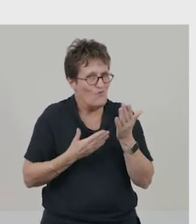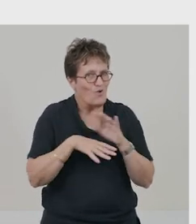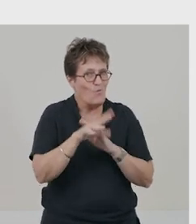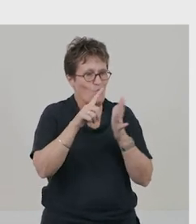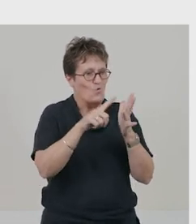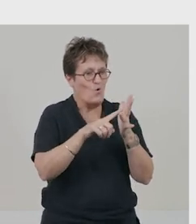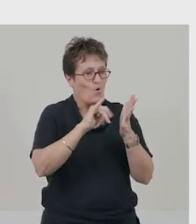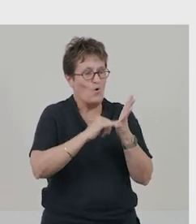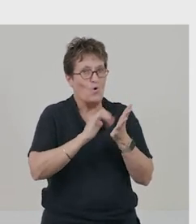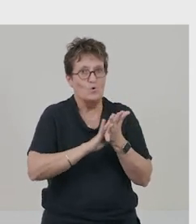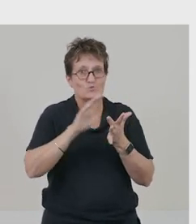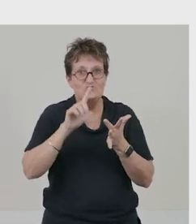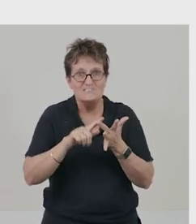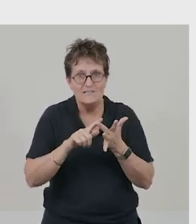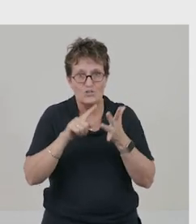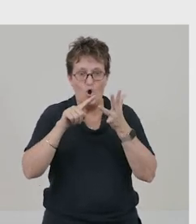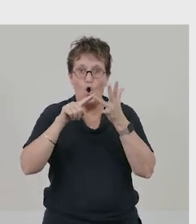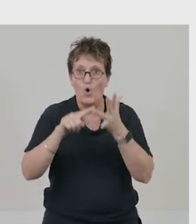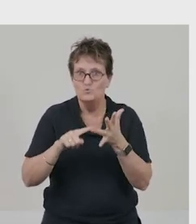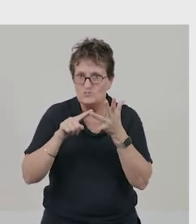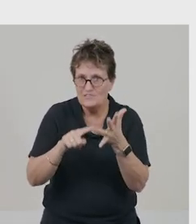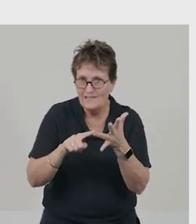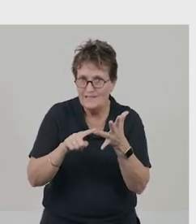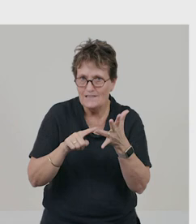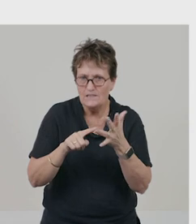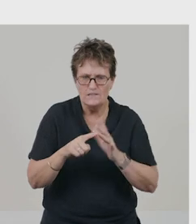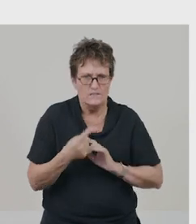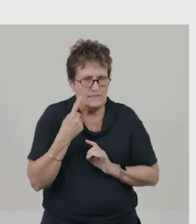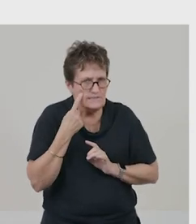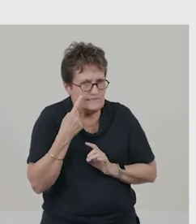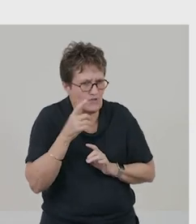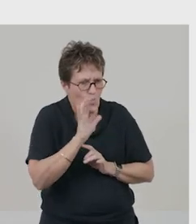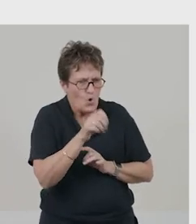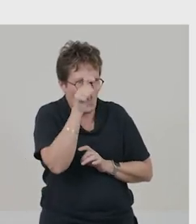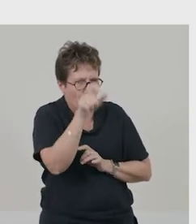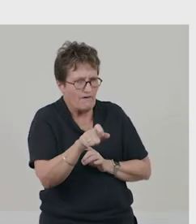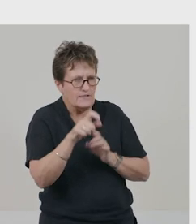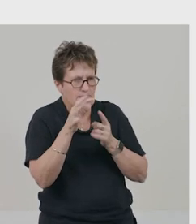I bet we could find out her character traits. But how can we work this out?